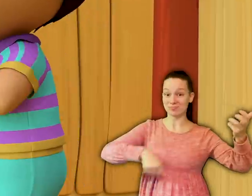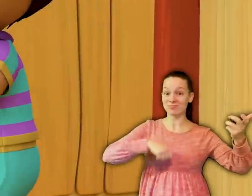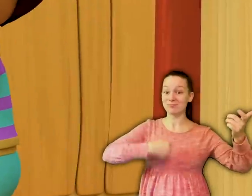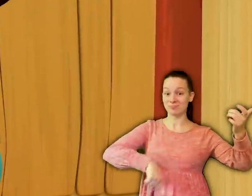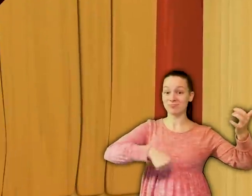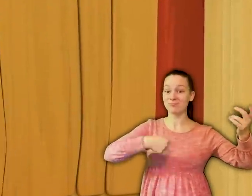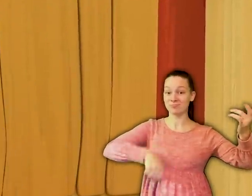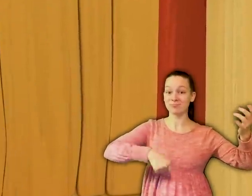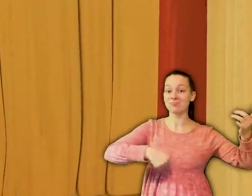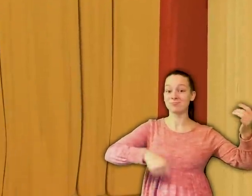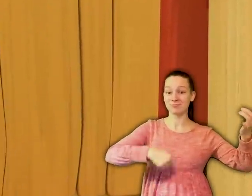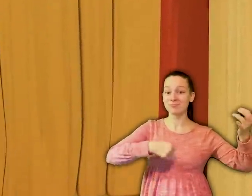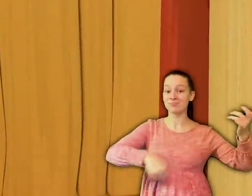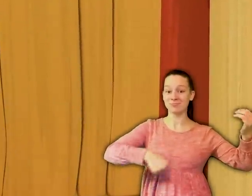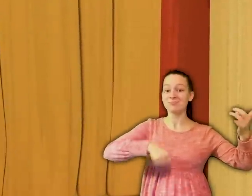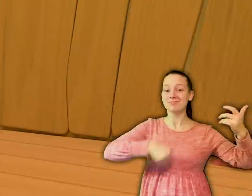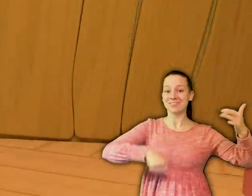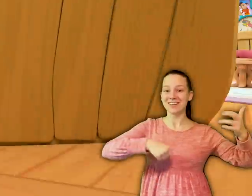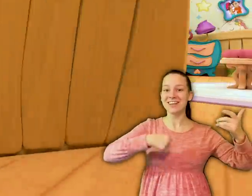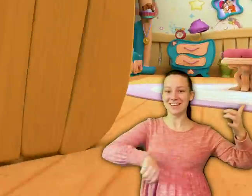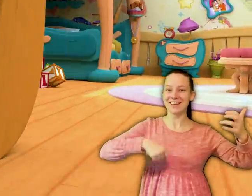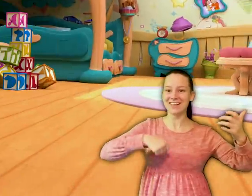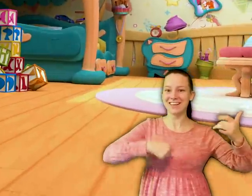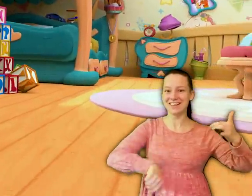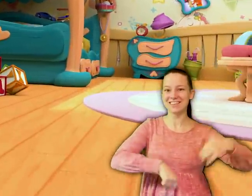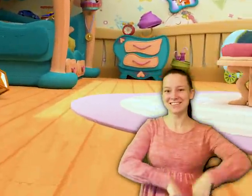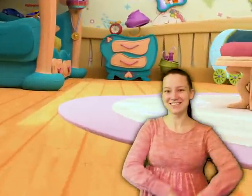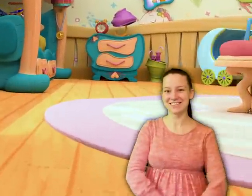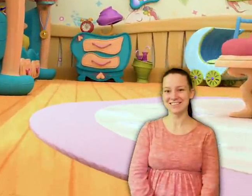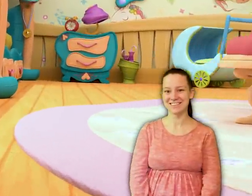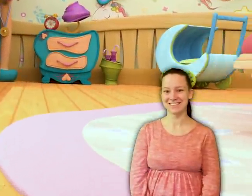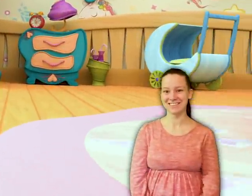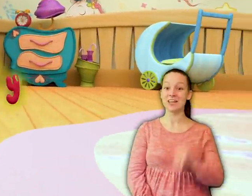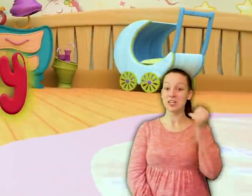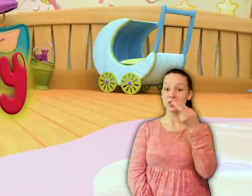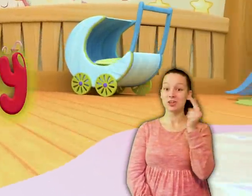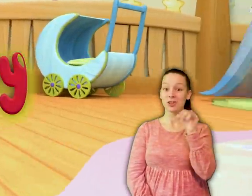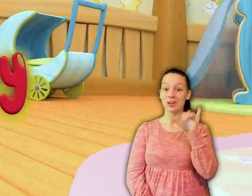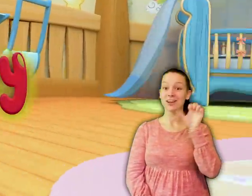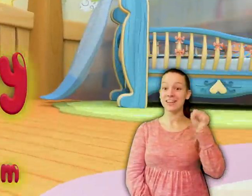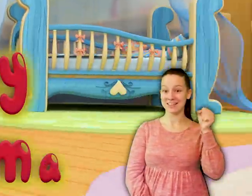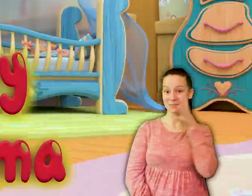Mommy Shark …. Mommy Shark